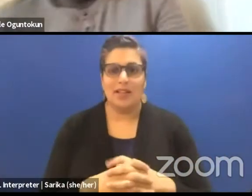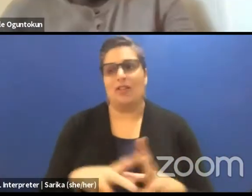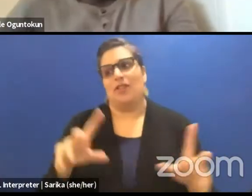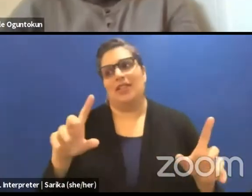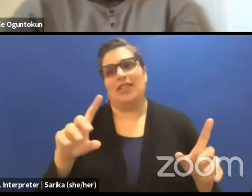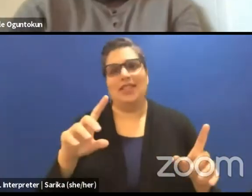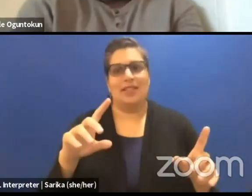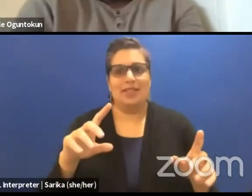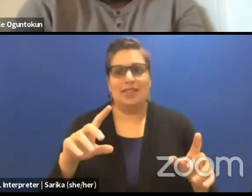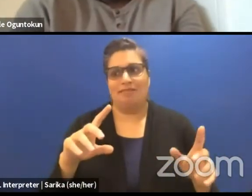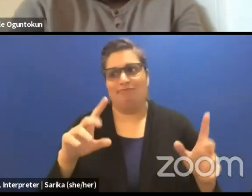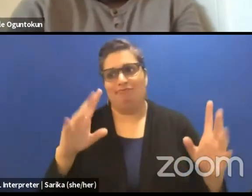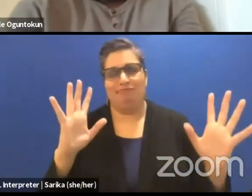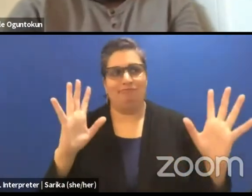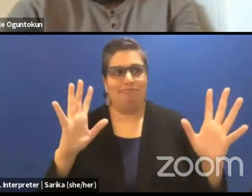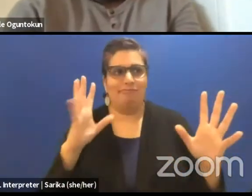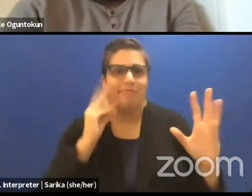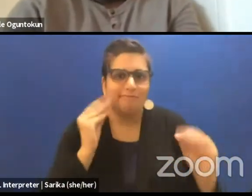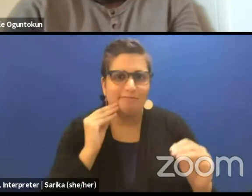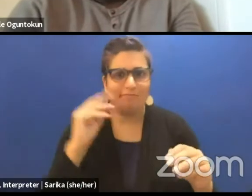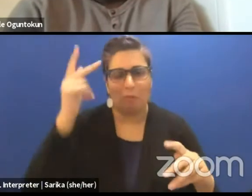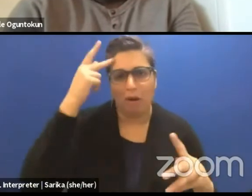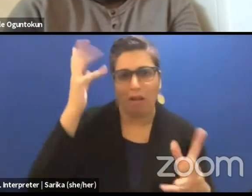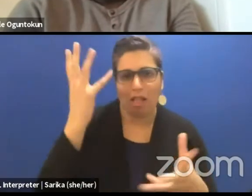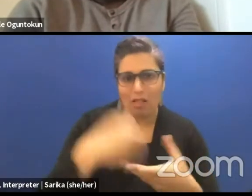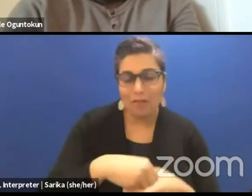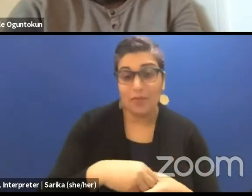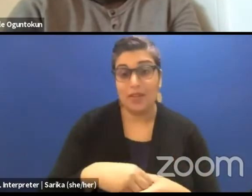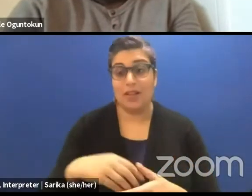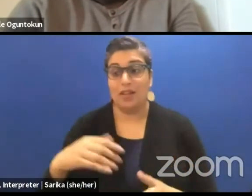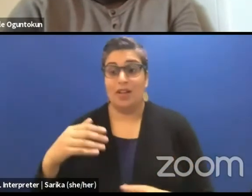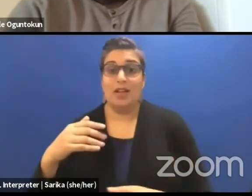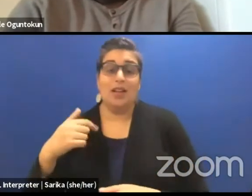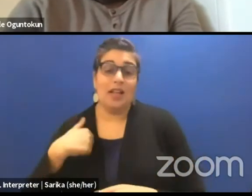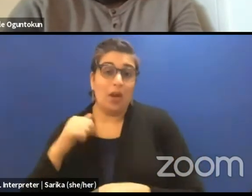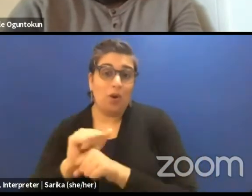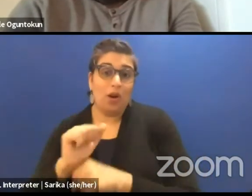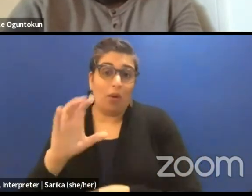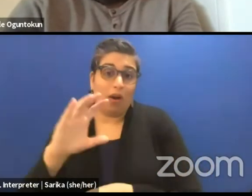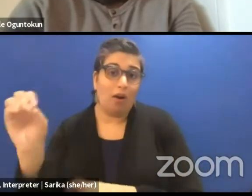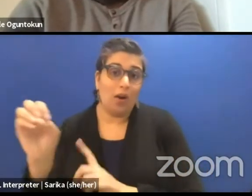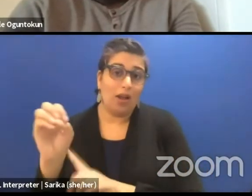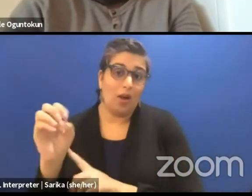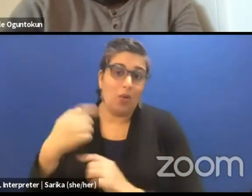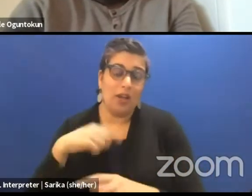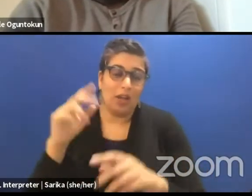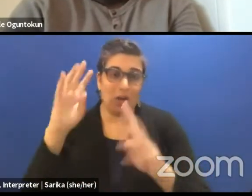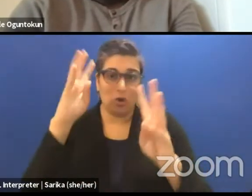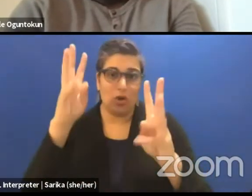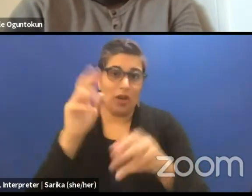And for us because the company I work with HaRaKa Platform, we create work that does not always necessary